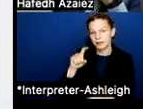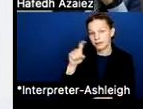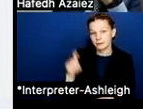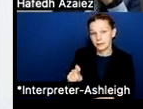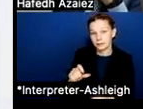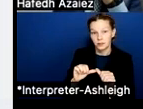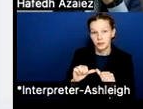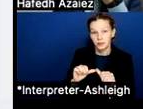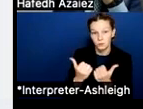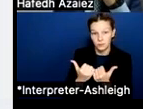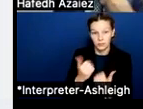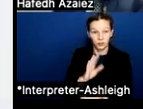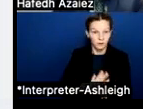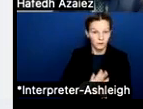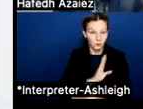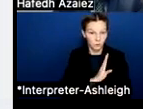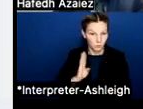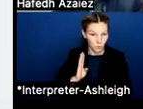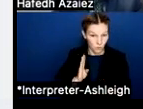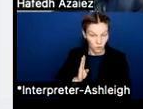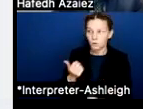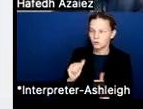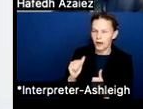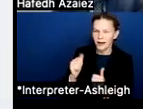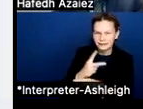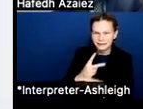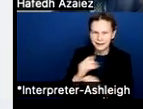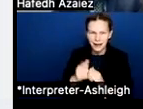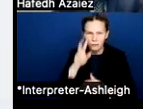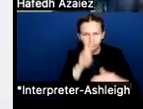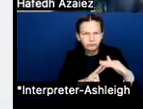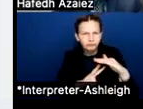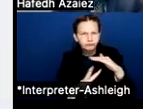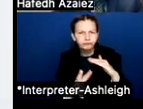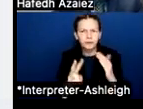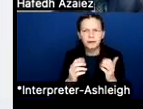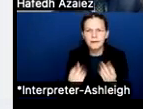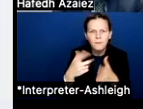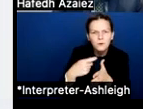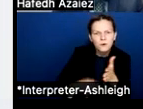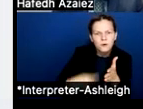I'm trying to figure out how do we forecast what it would cost to do various different models for next year.